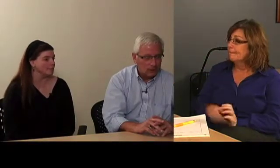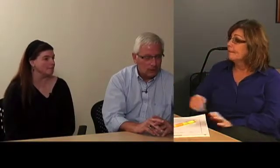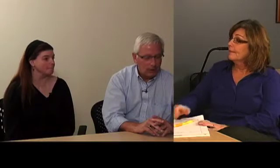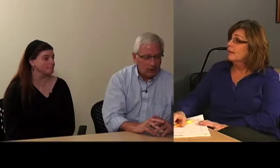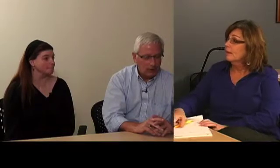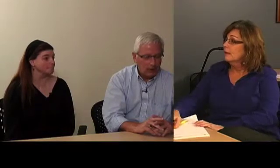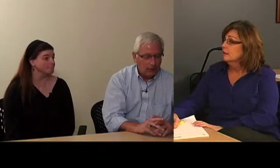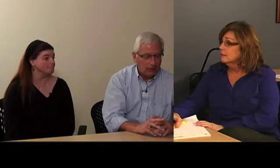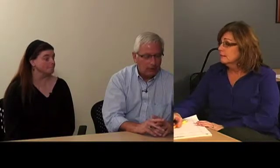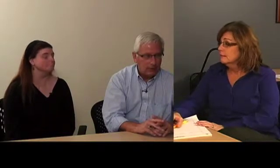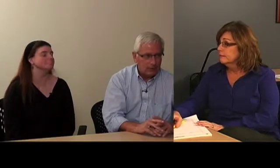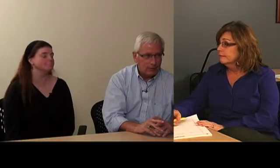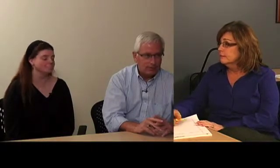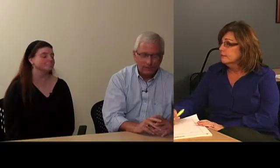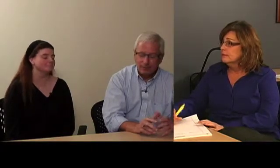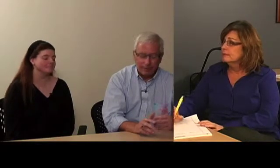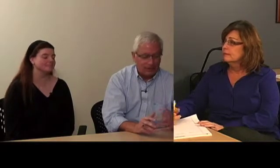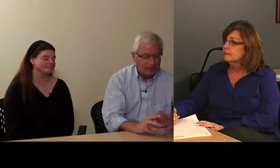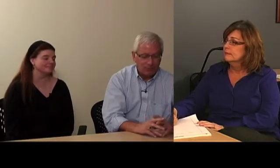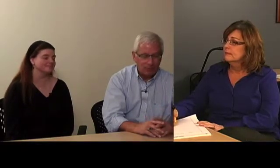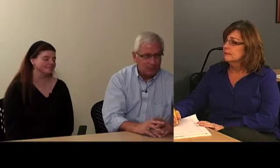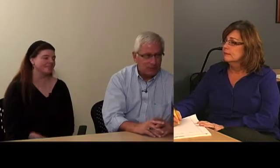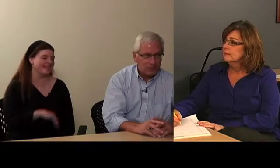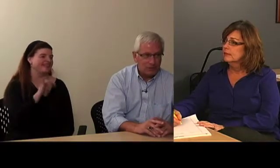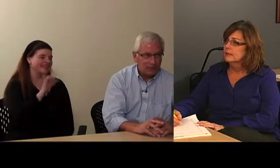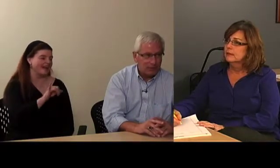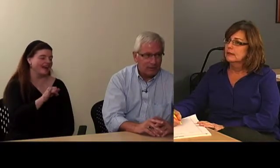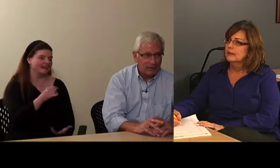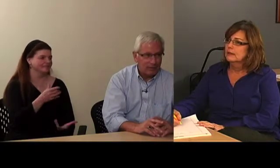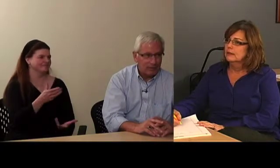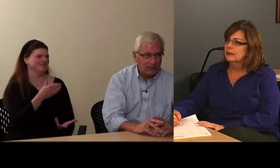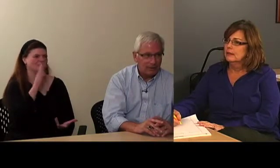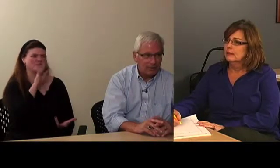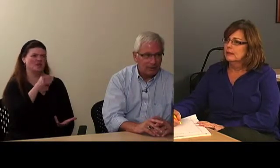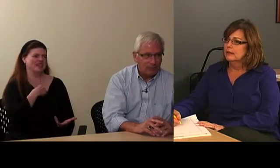Neil: Yea. This is one of those frustrating things.